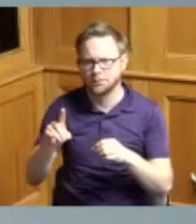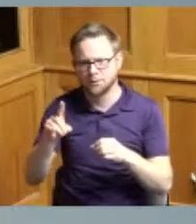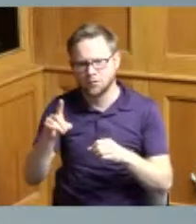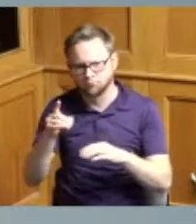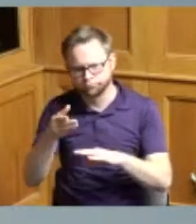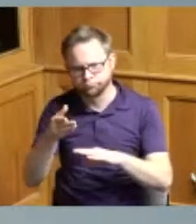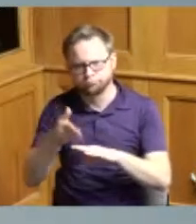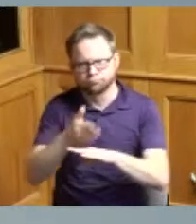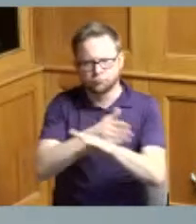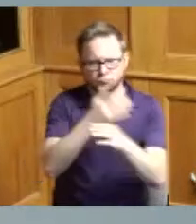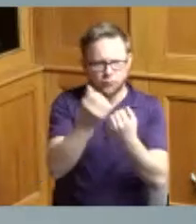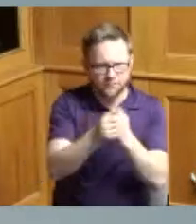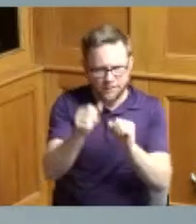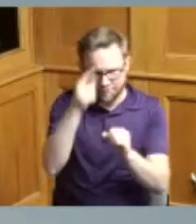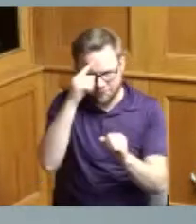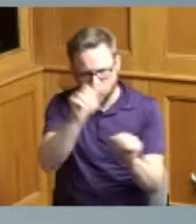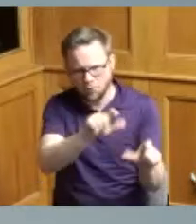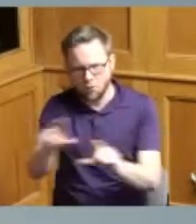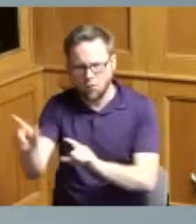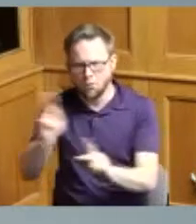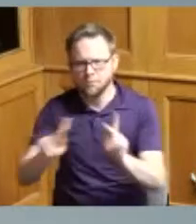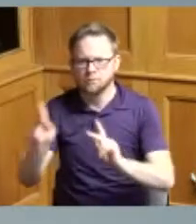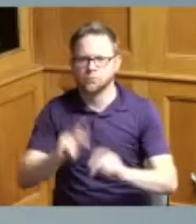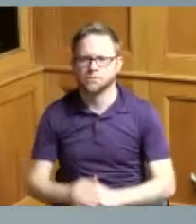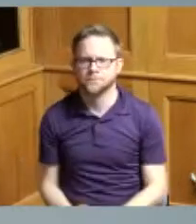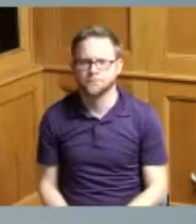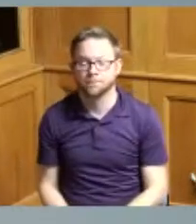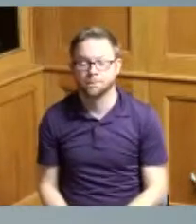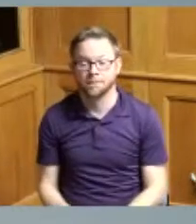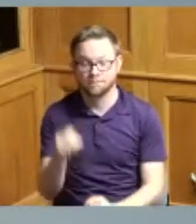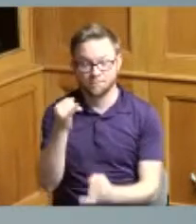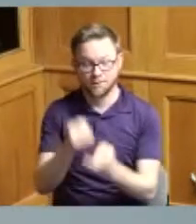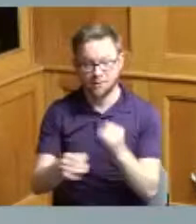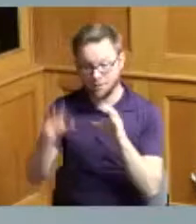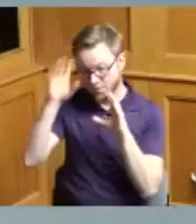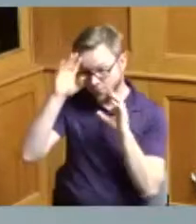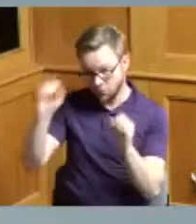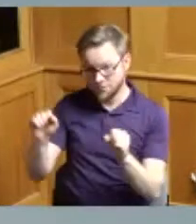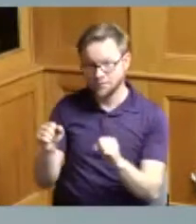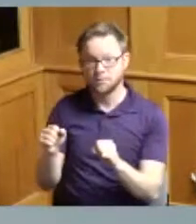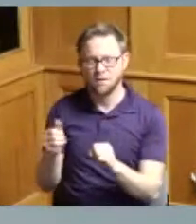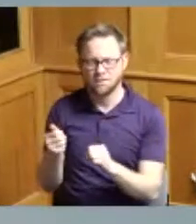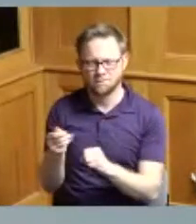to thank them as well and finally Madam President you have a couple of by leave items in your packet